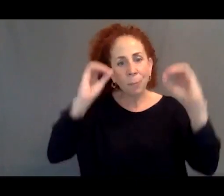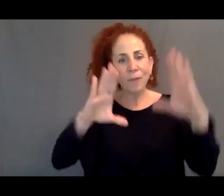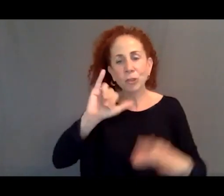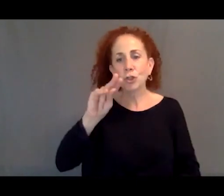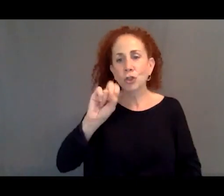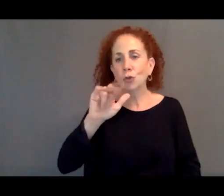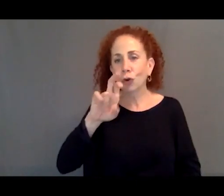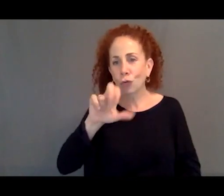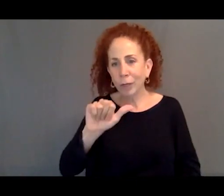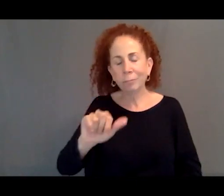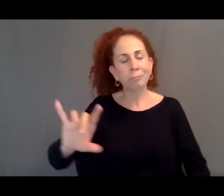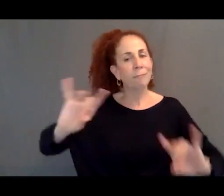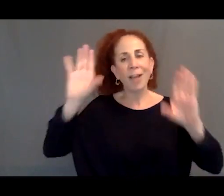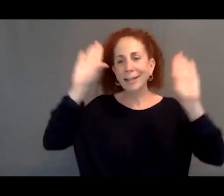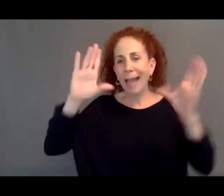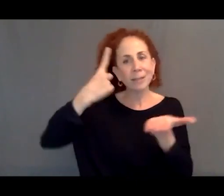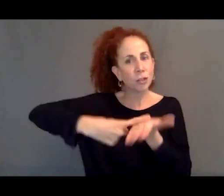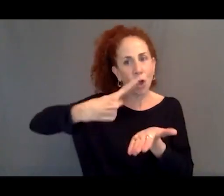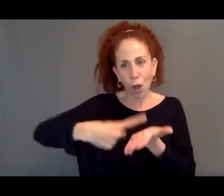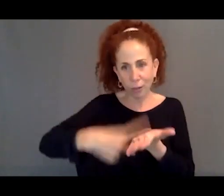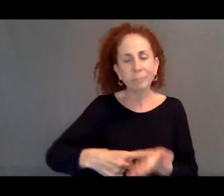for a fantastic talk.